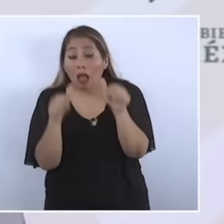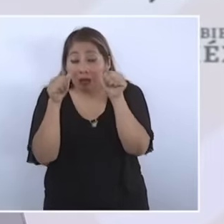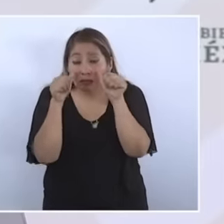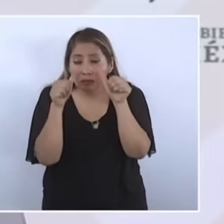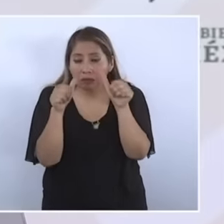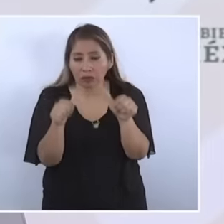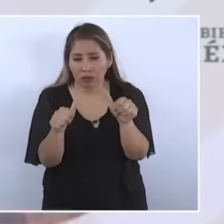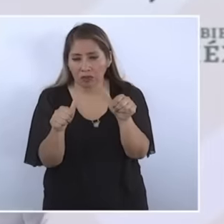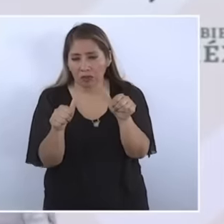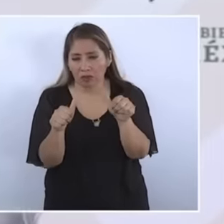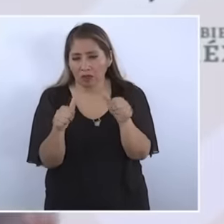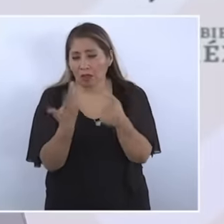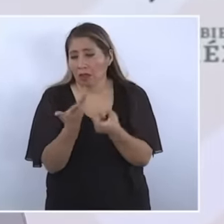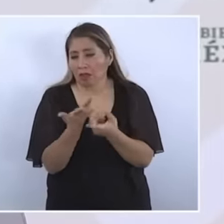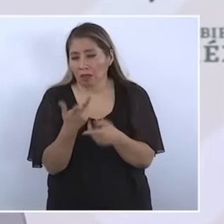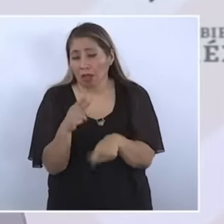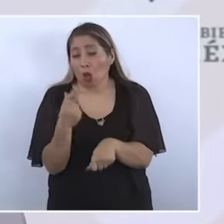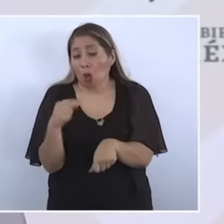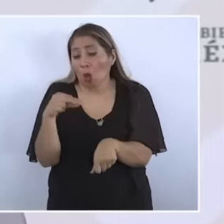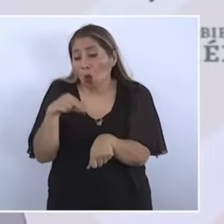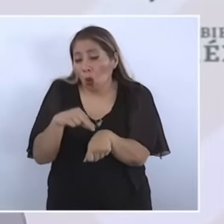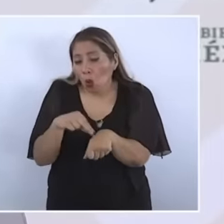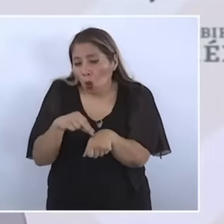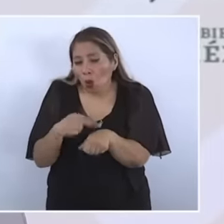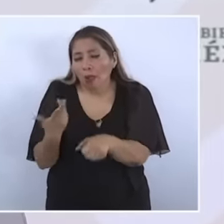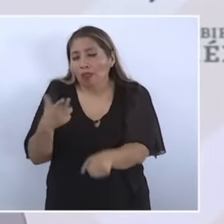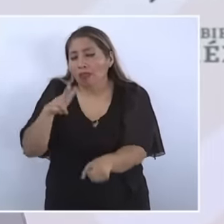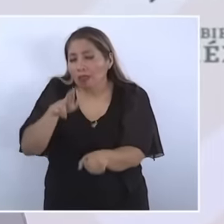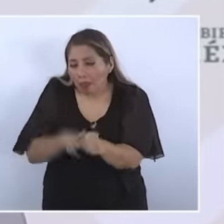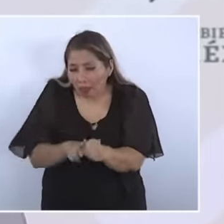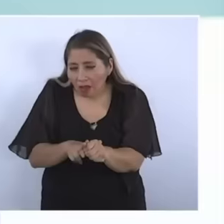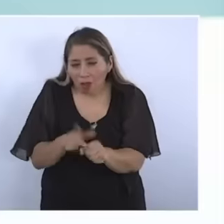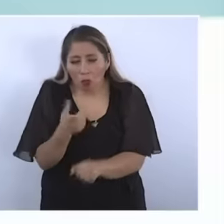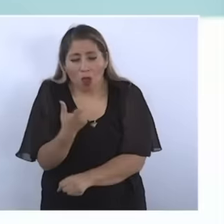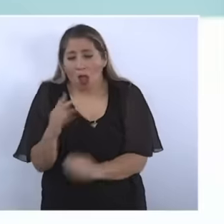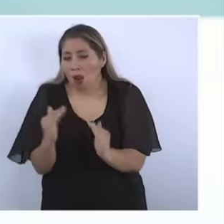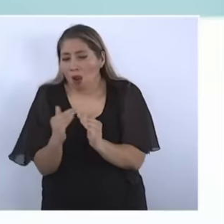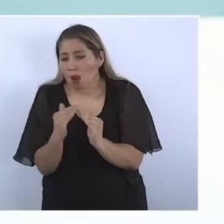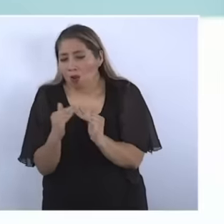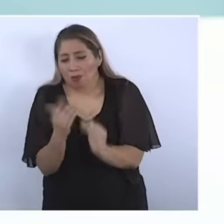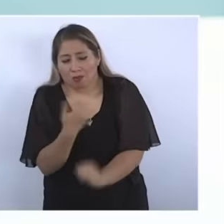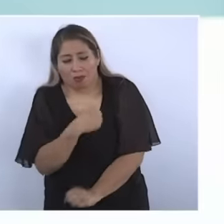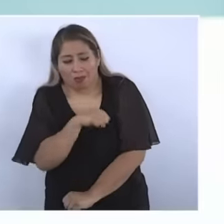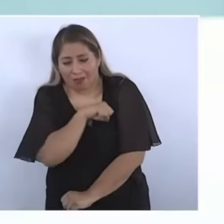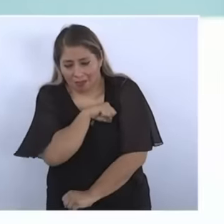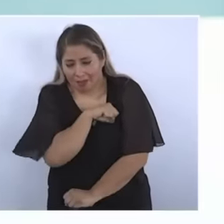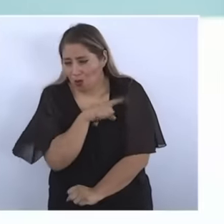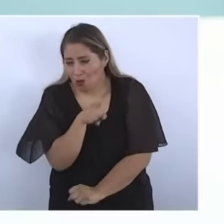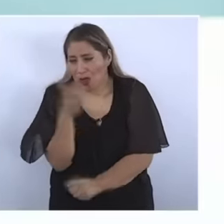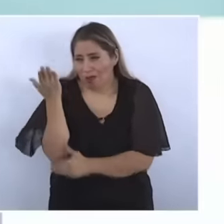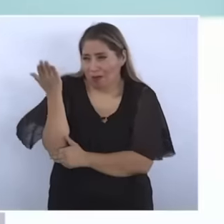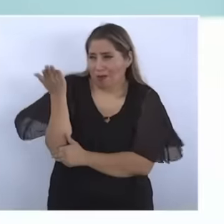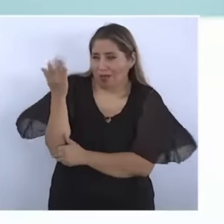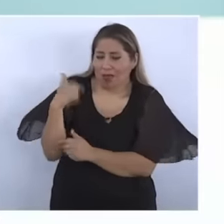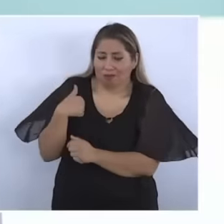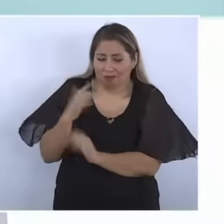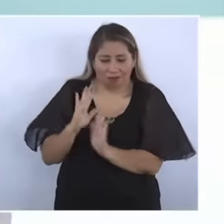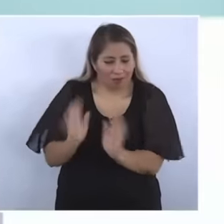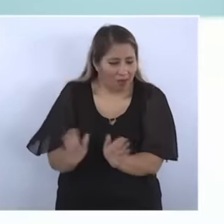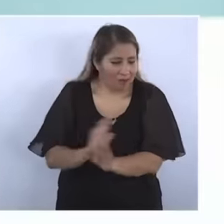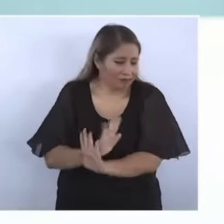be it a hospital or a health center that you have asked of us at this moment.